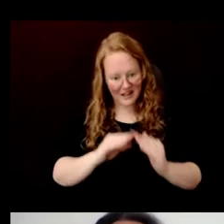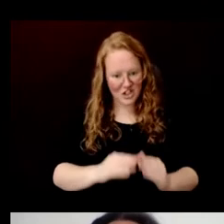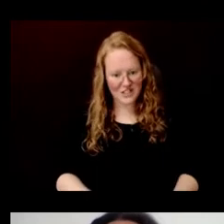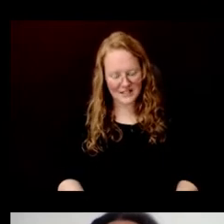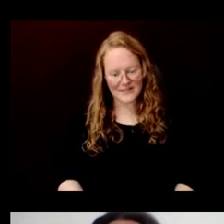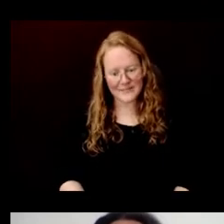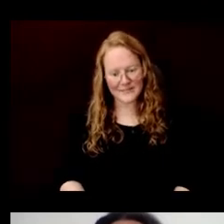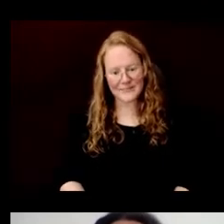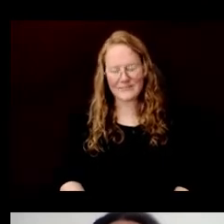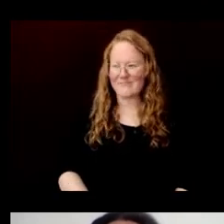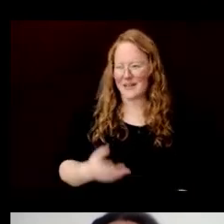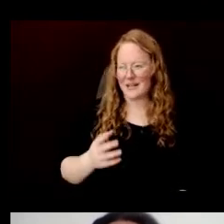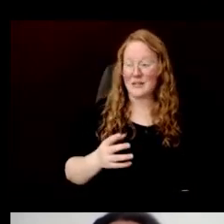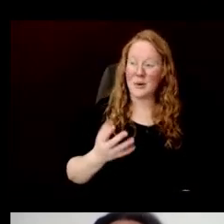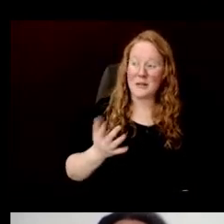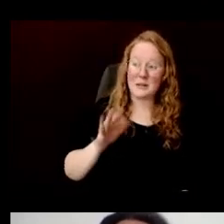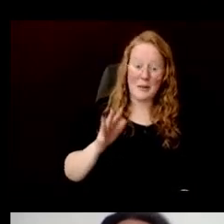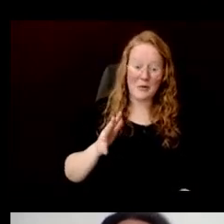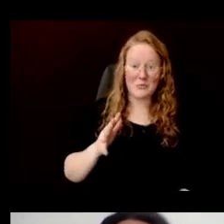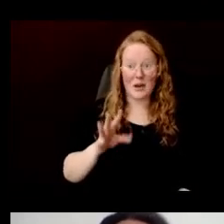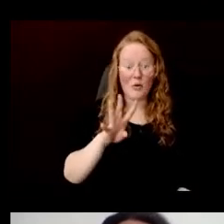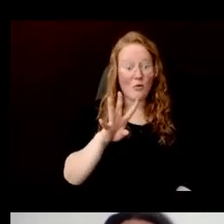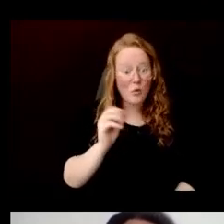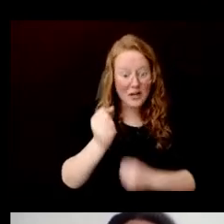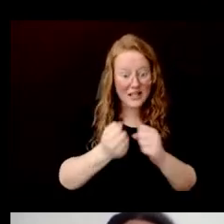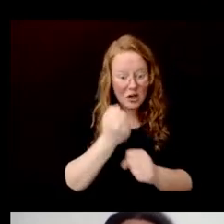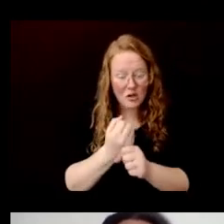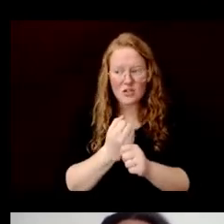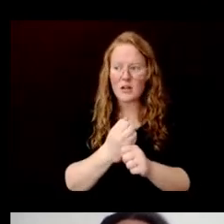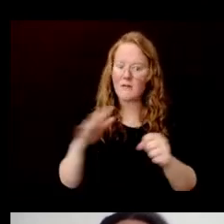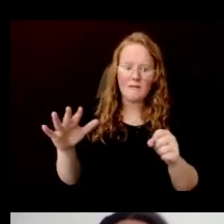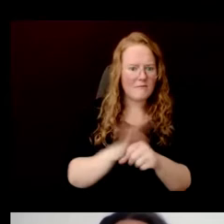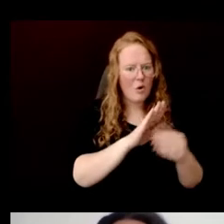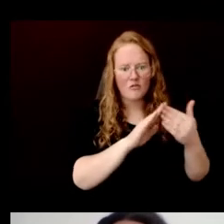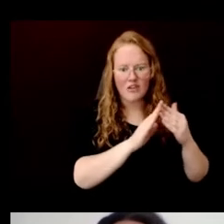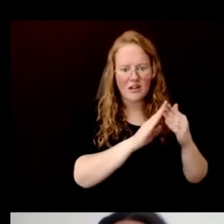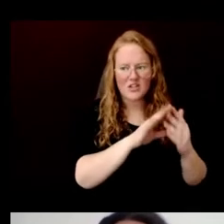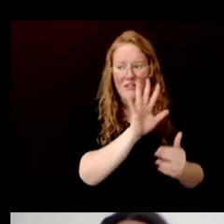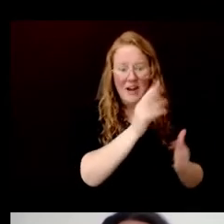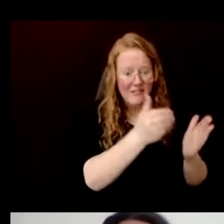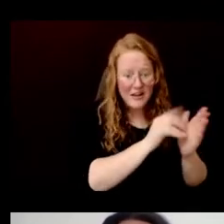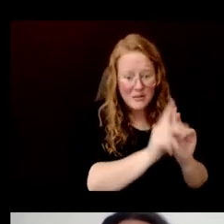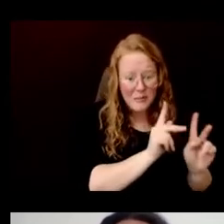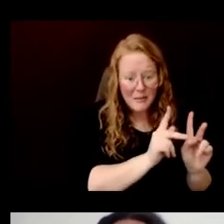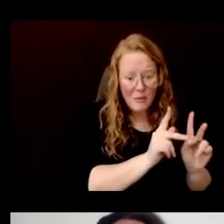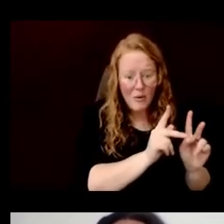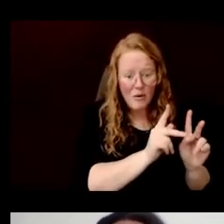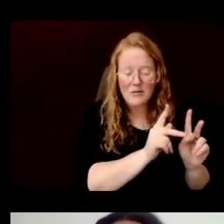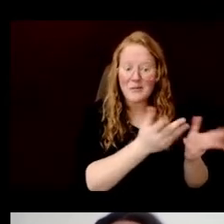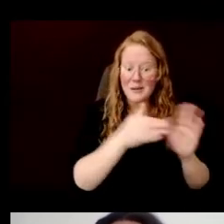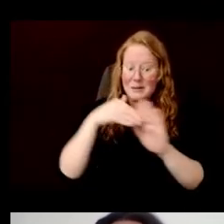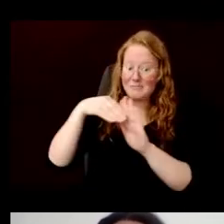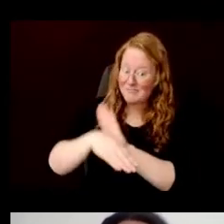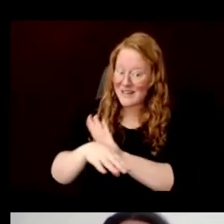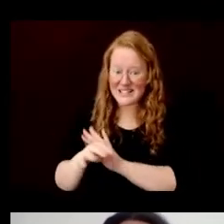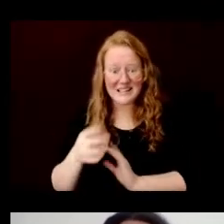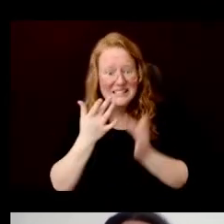In just about 40 years, you can go 5,000 people (the entire village) participating in paper making to just 15 today.